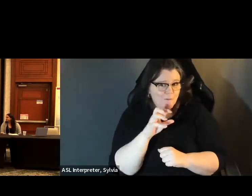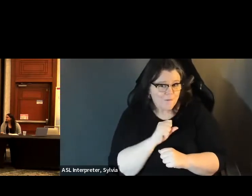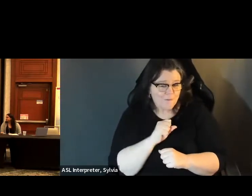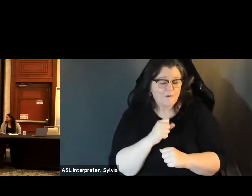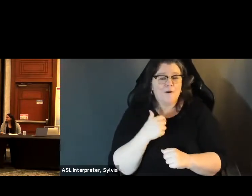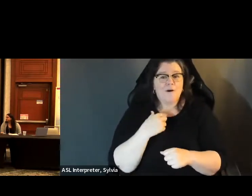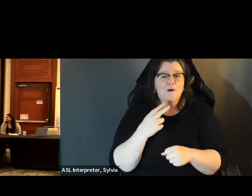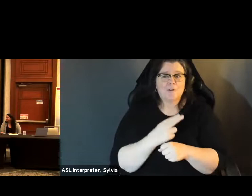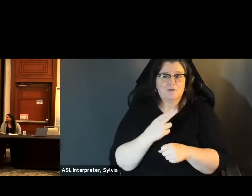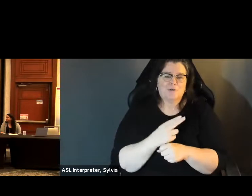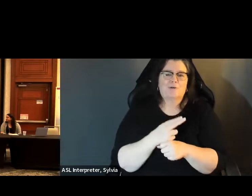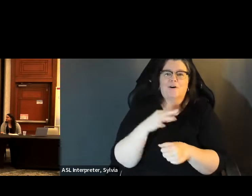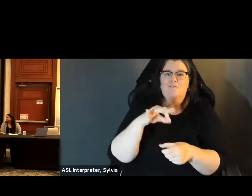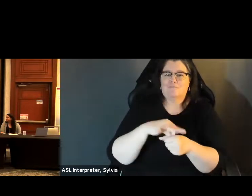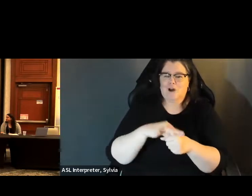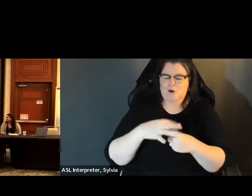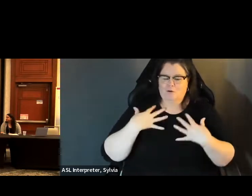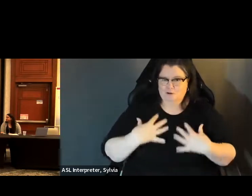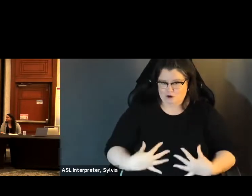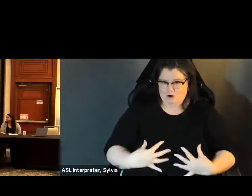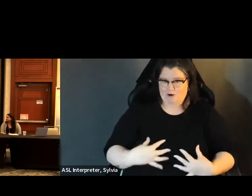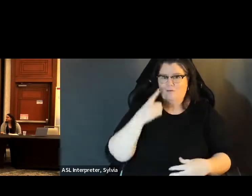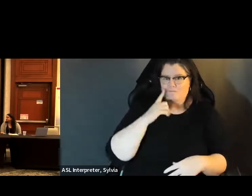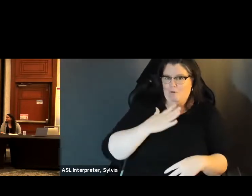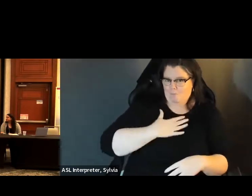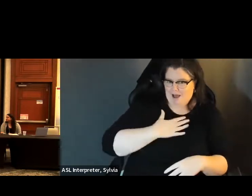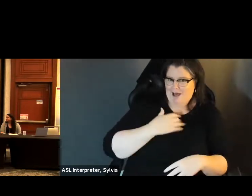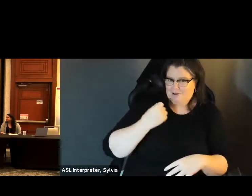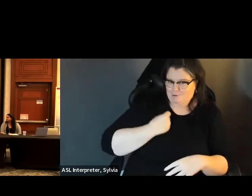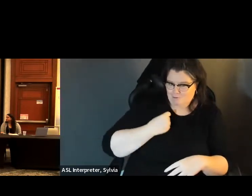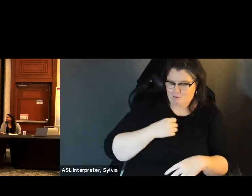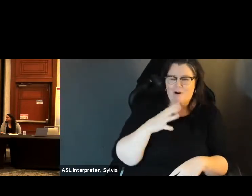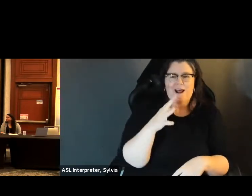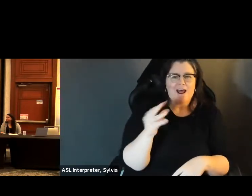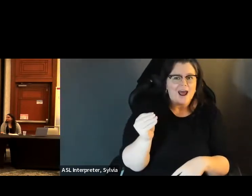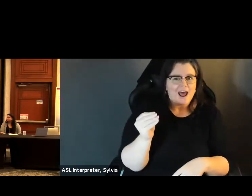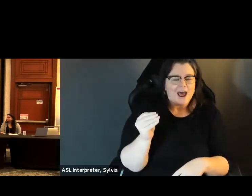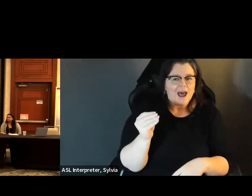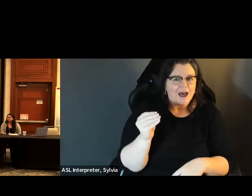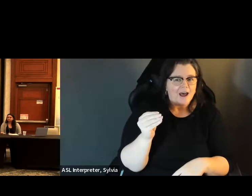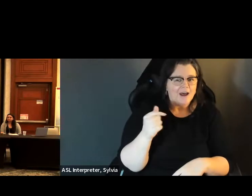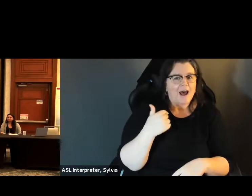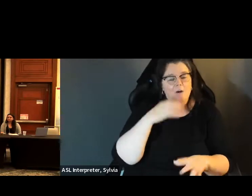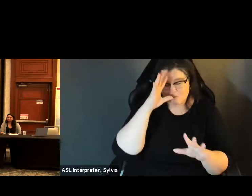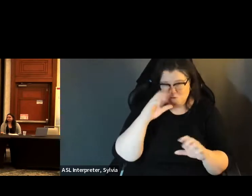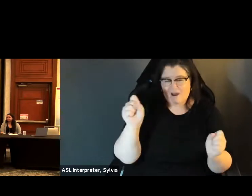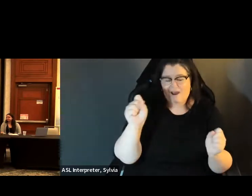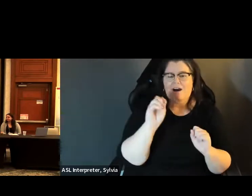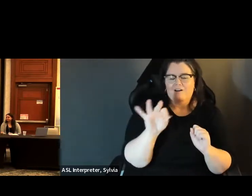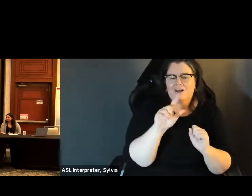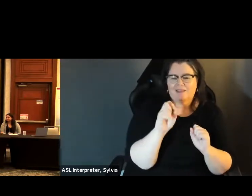crazy fr. And I'm 63 years old. I'm a wearing a vote shirt from my sorority. Cappa alpha sorority